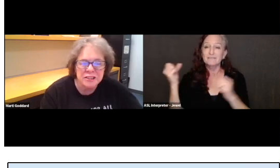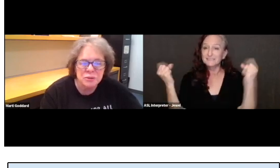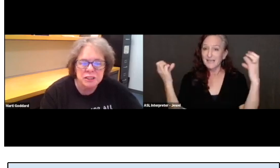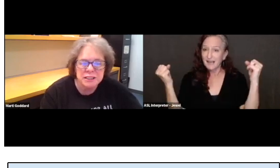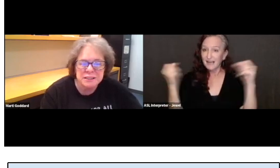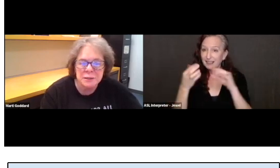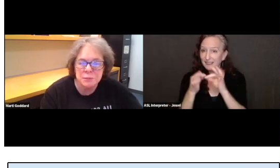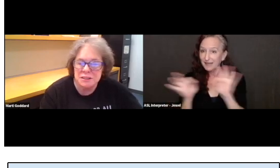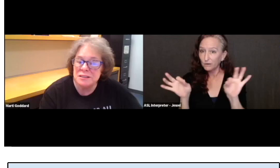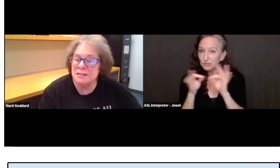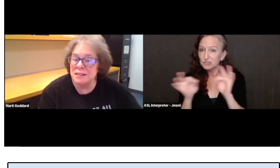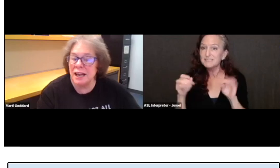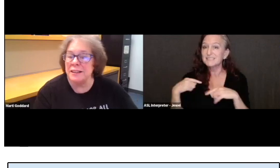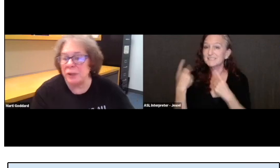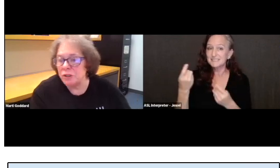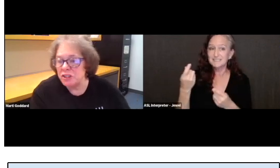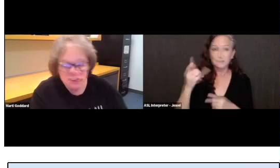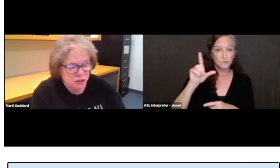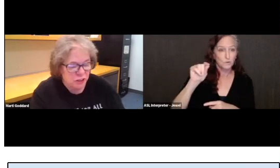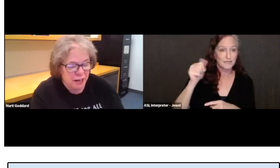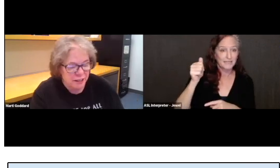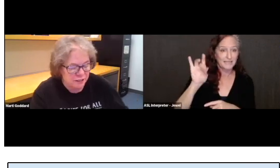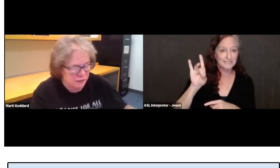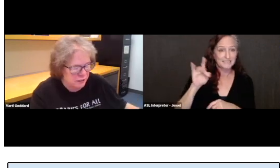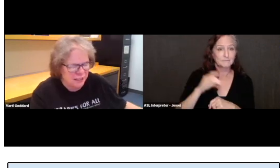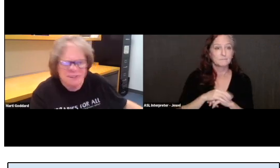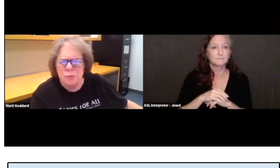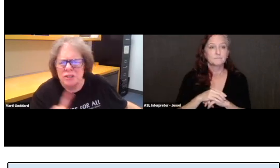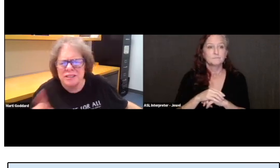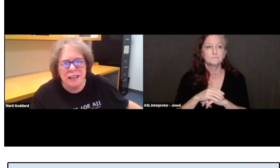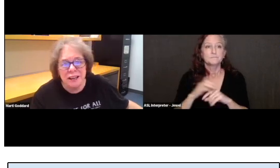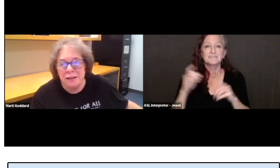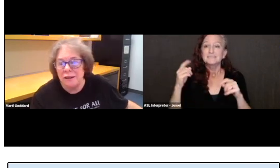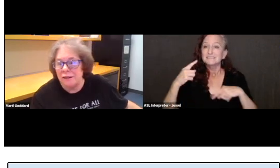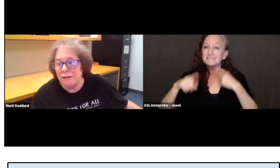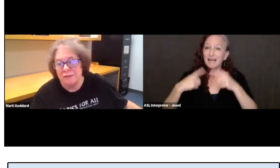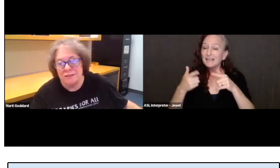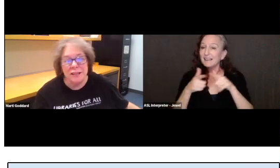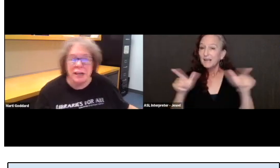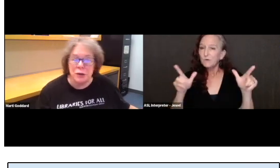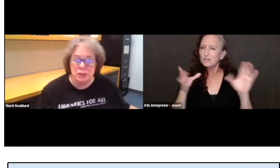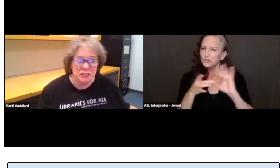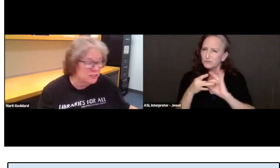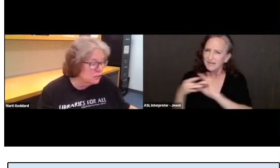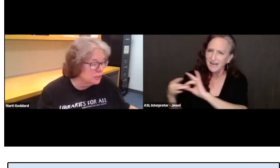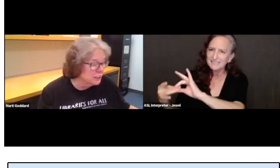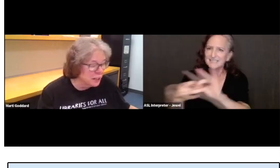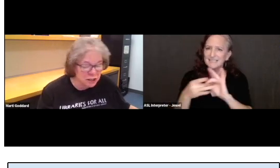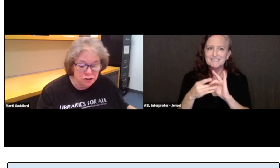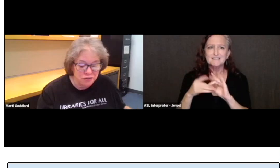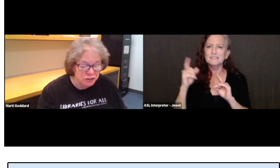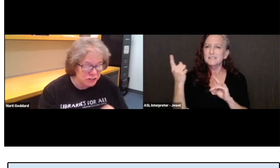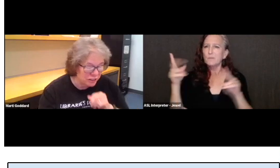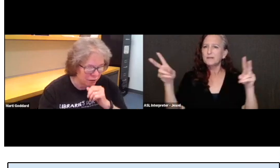And this week's theme is Sign Languages Unite Us. As someone said, sign language is certainly not universal.